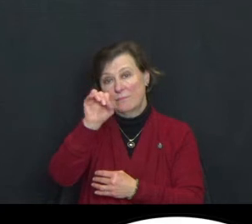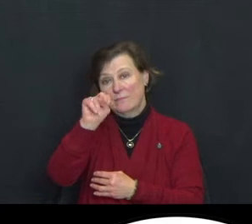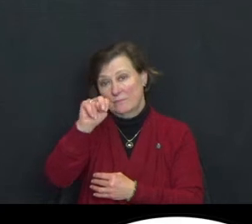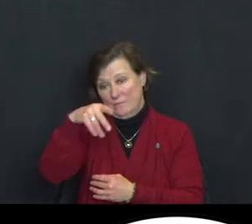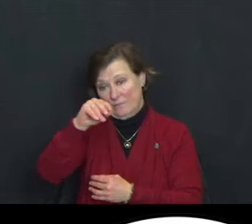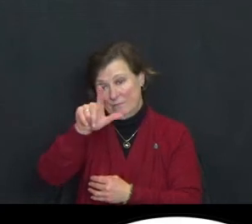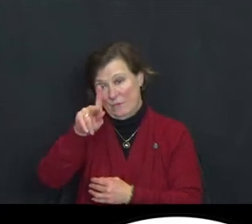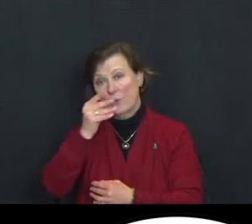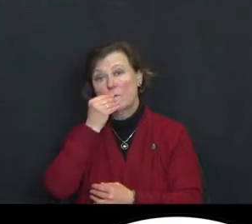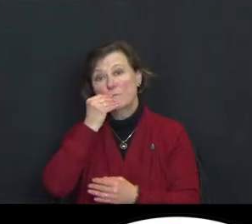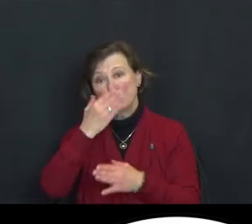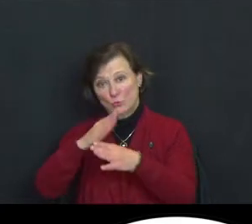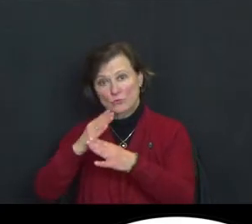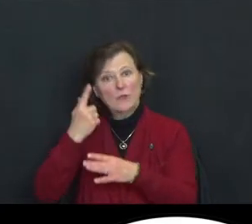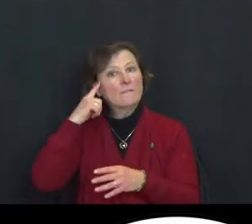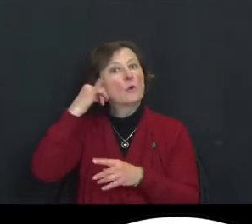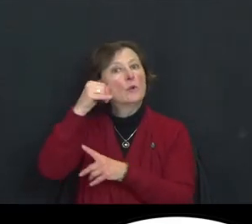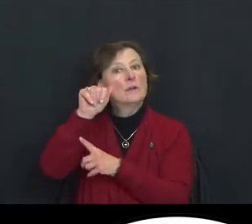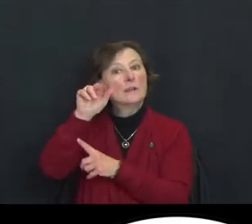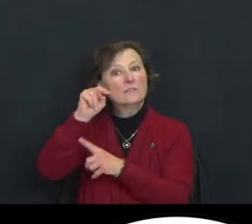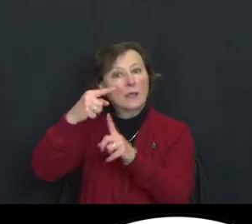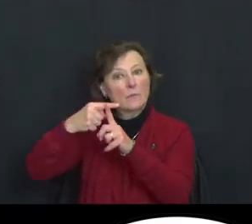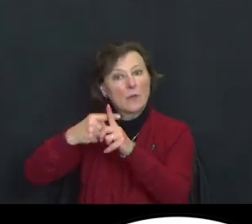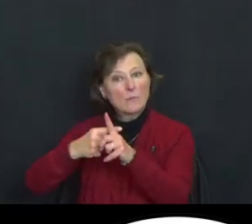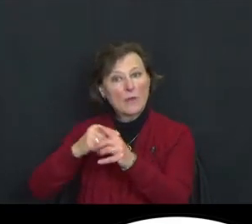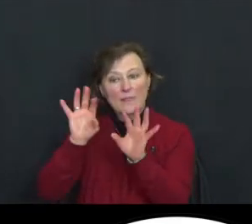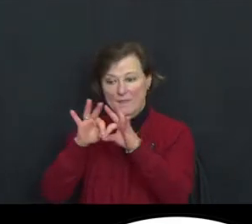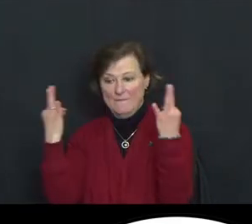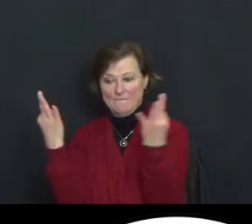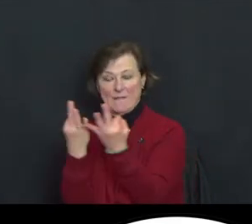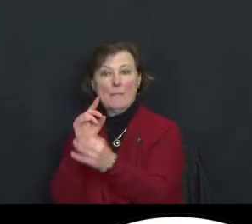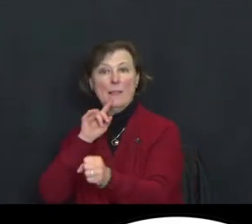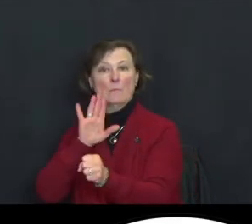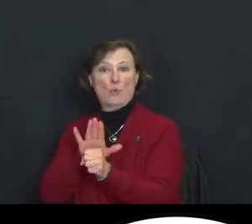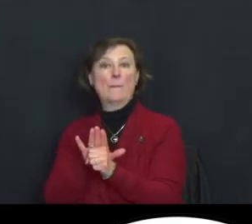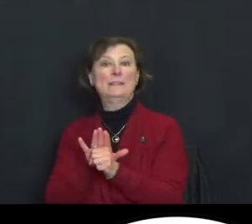of January the Family Promise.